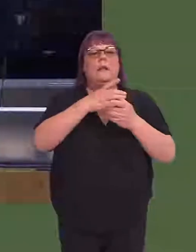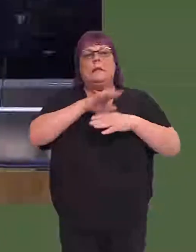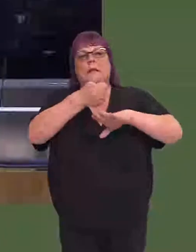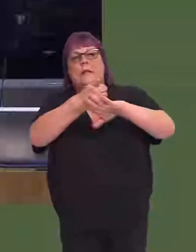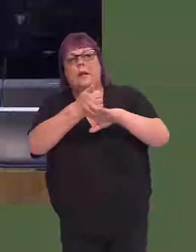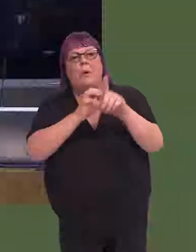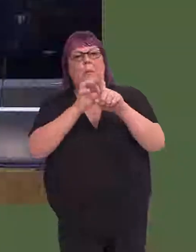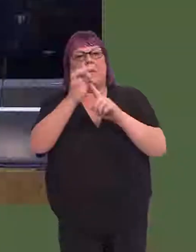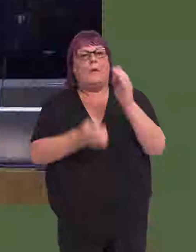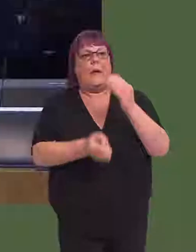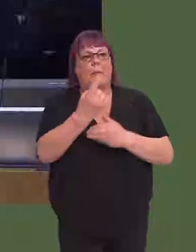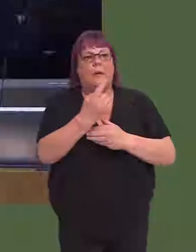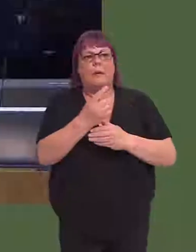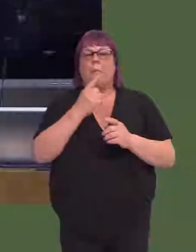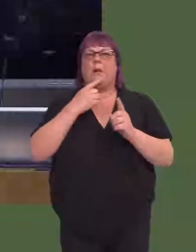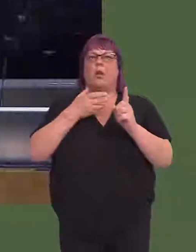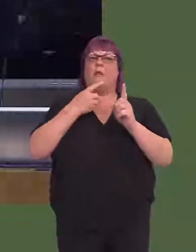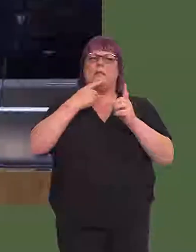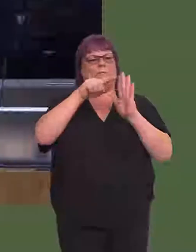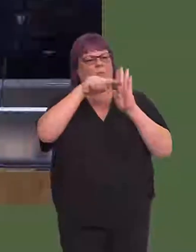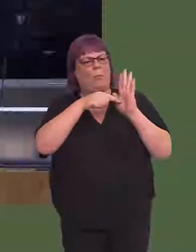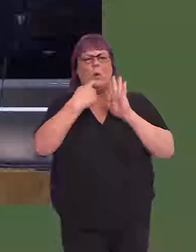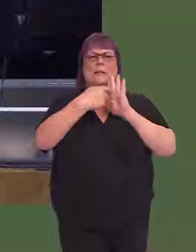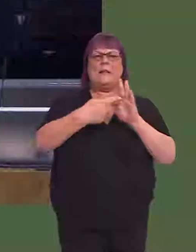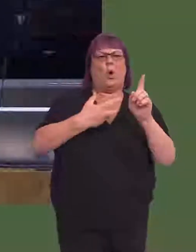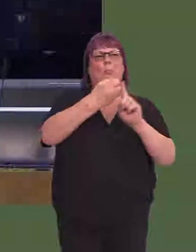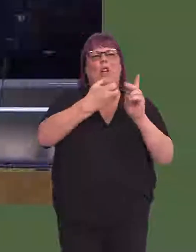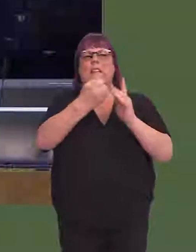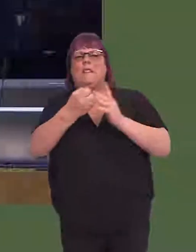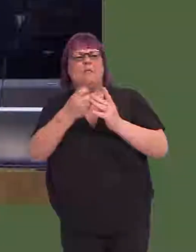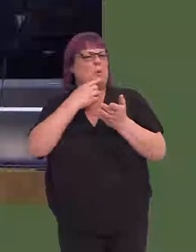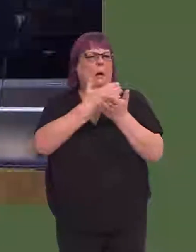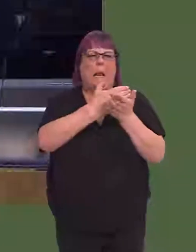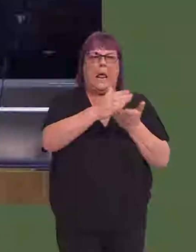that we all want to see, the objectives are said to be poorly defined; group leaders don't